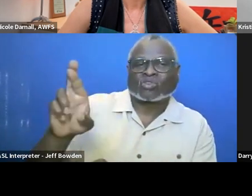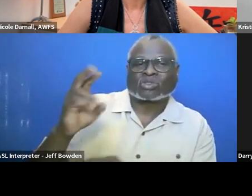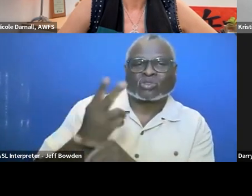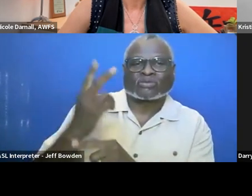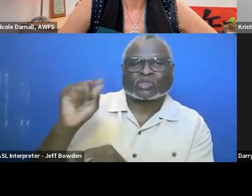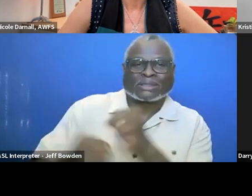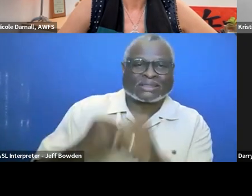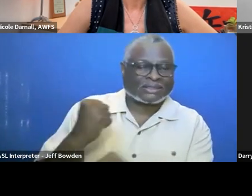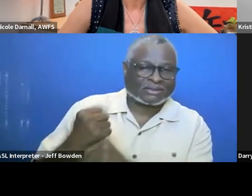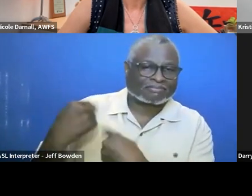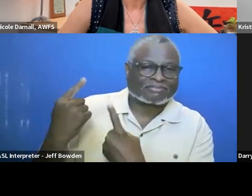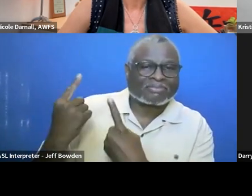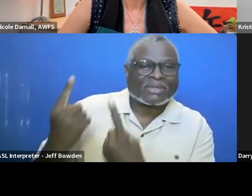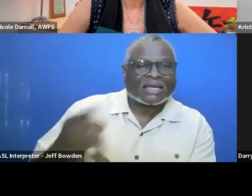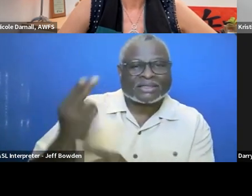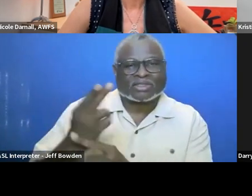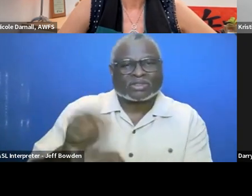Like you need to use these other vendors.